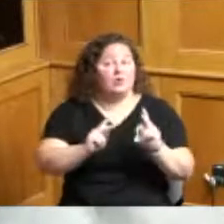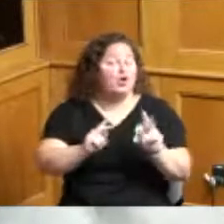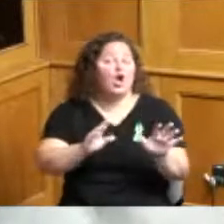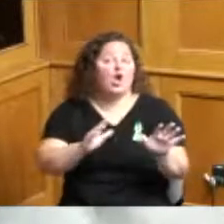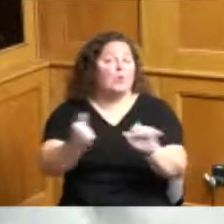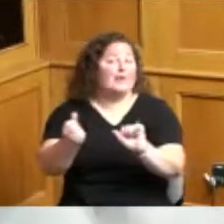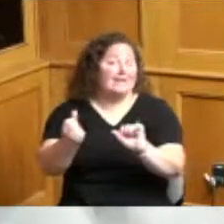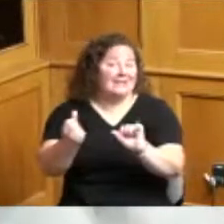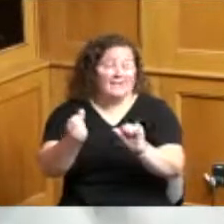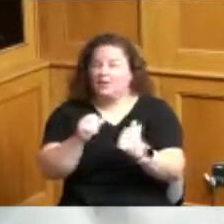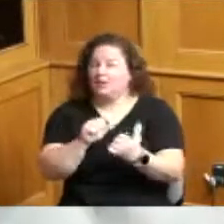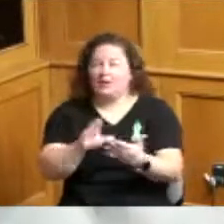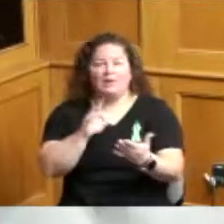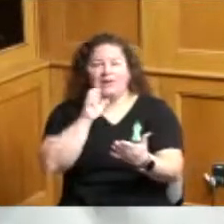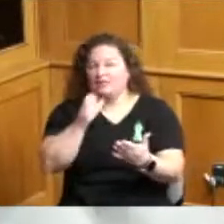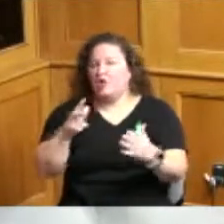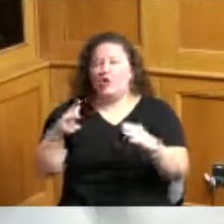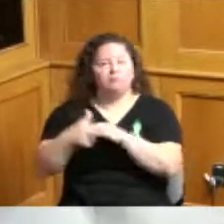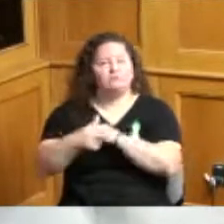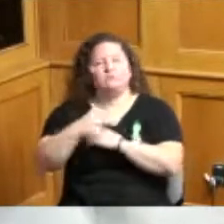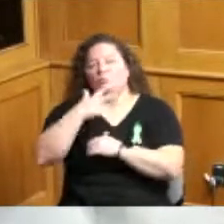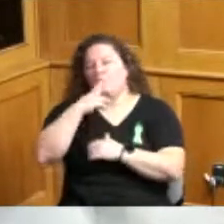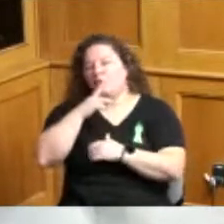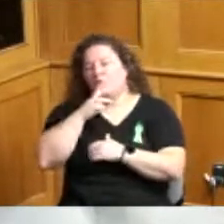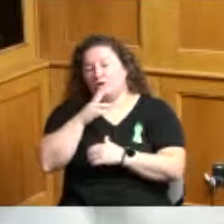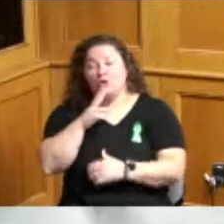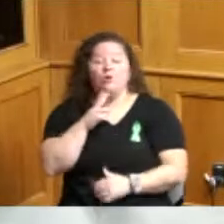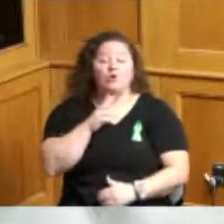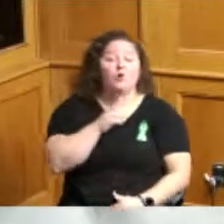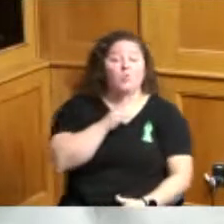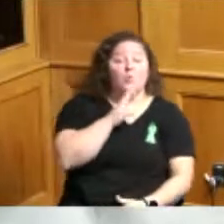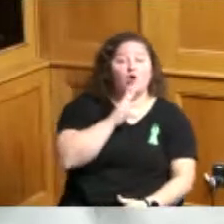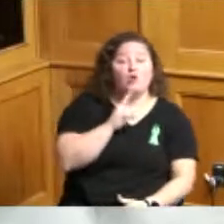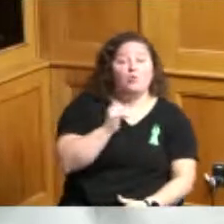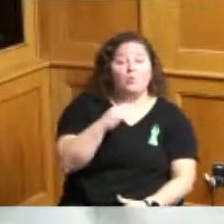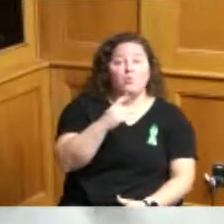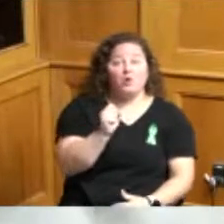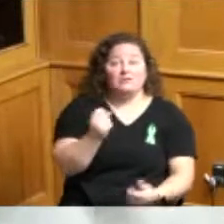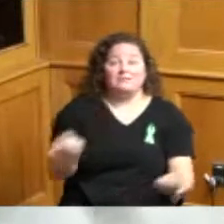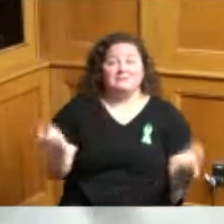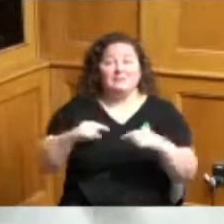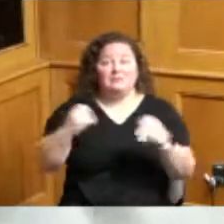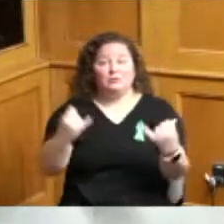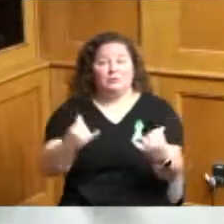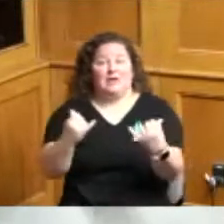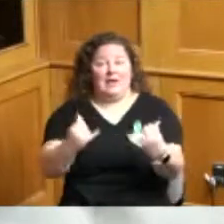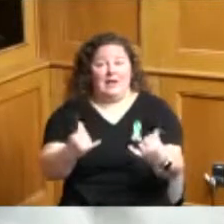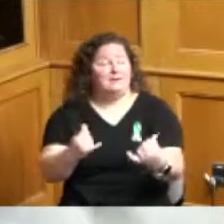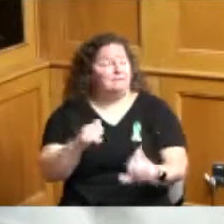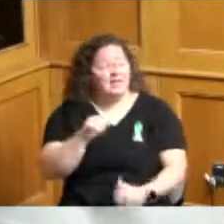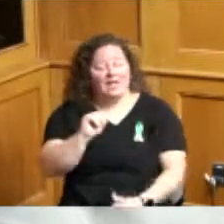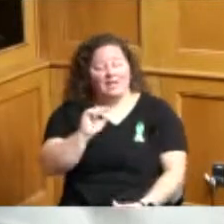and so we had water works was here with us today joining us also Amy Spiller from Duke Energy